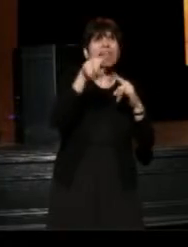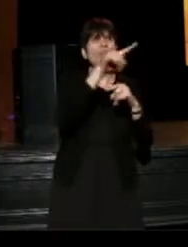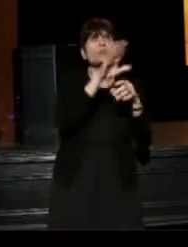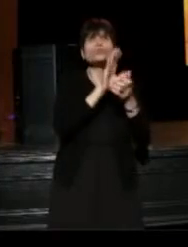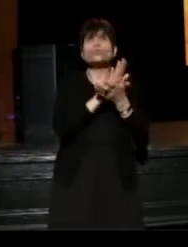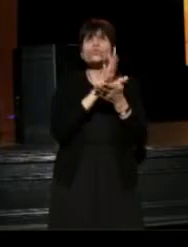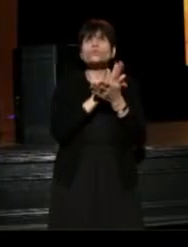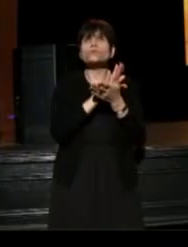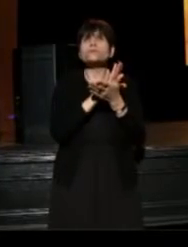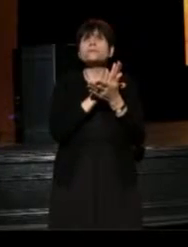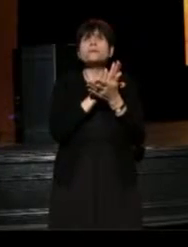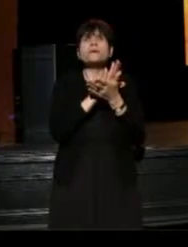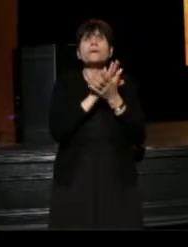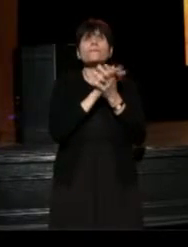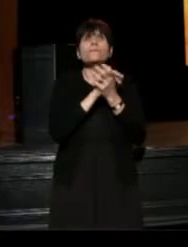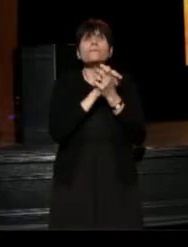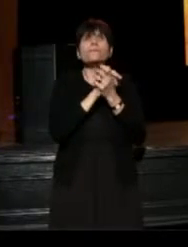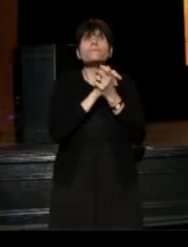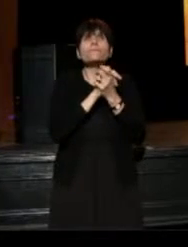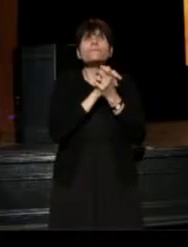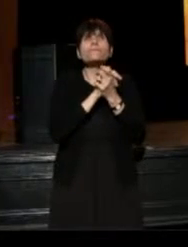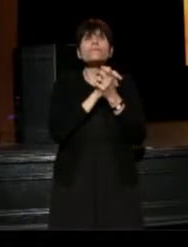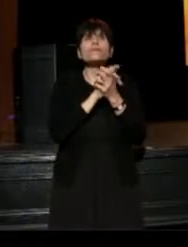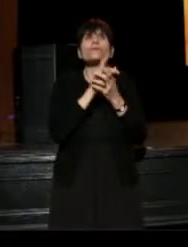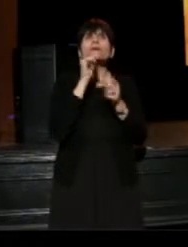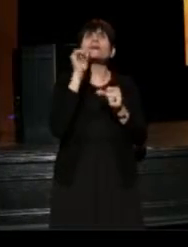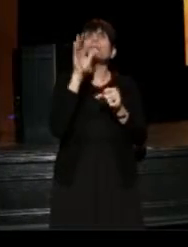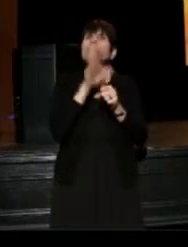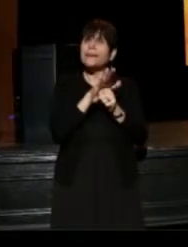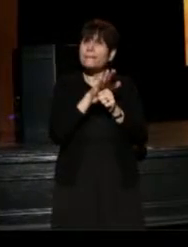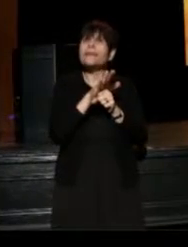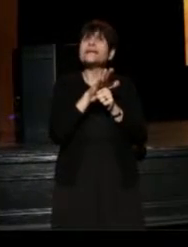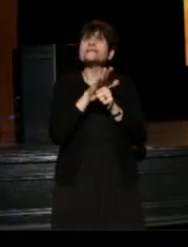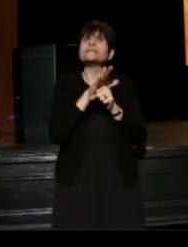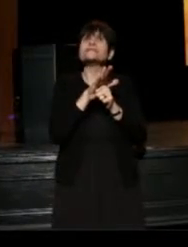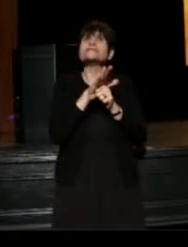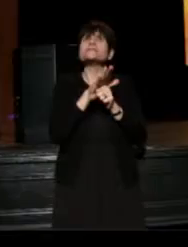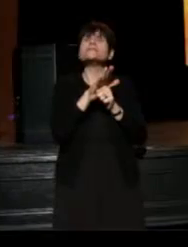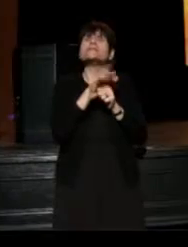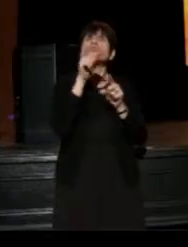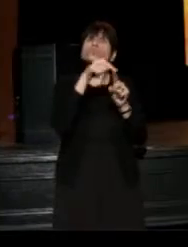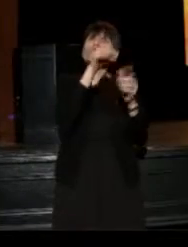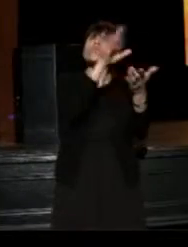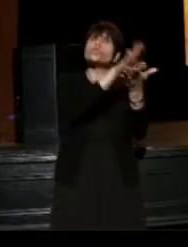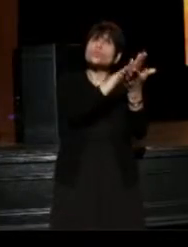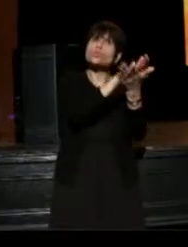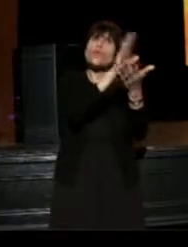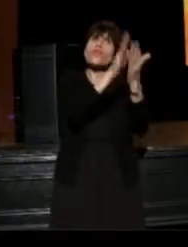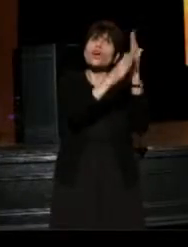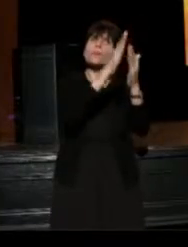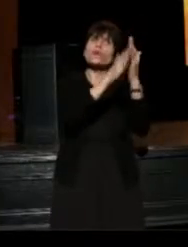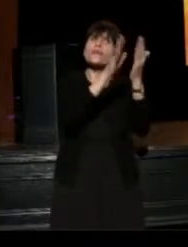and their commitment is to the schools, the communities the schools are in,